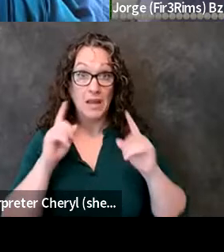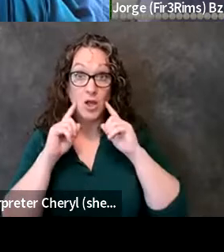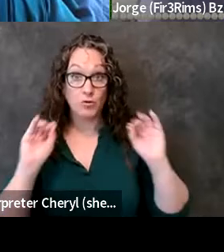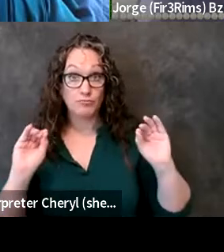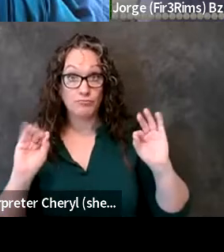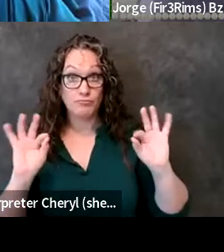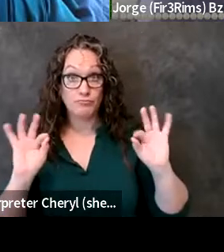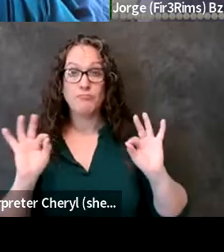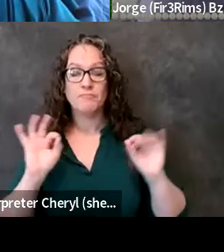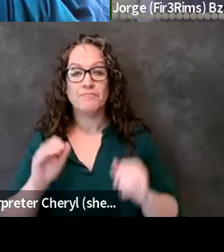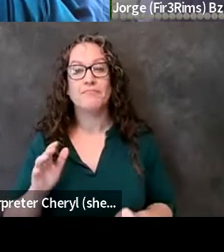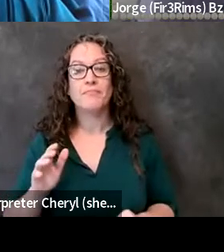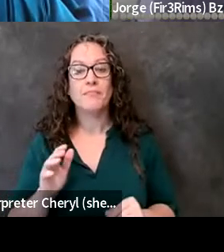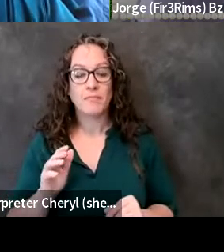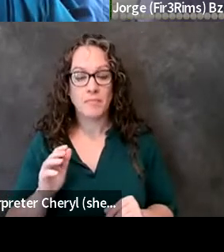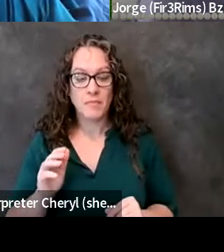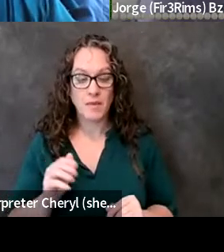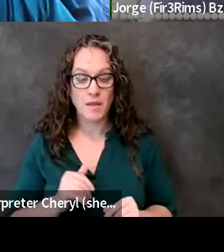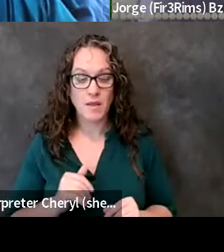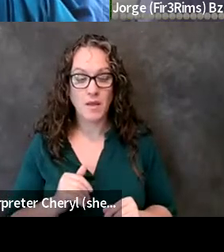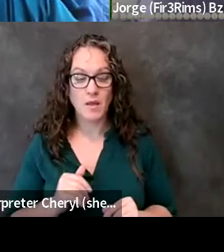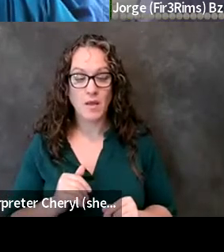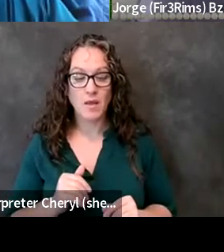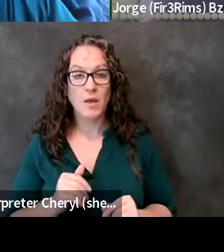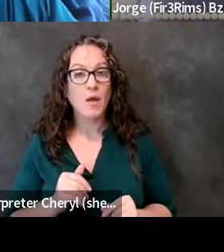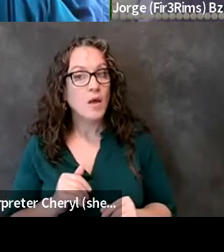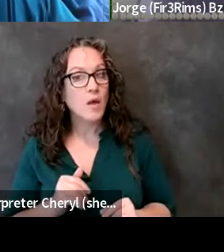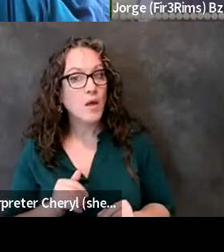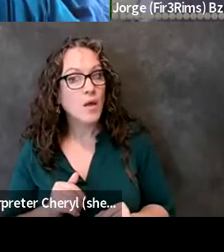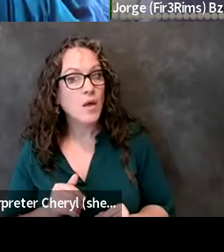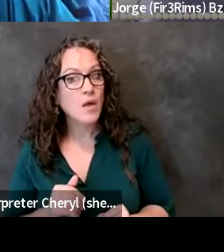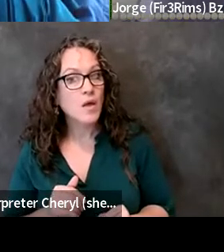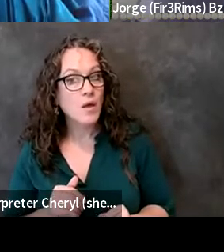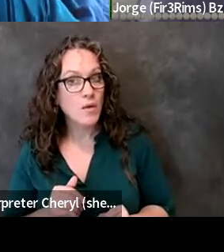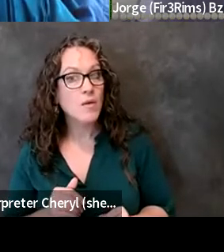so one my question is what skills do you think are important for a uh for a advocate